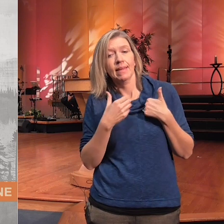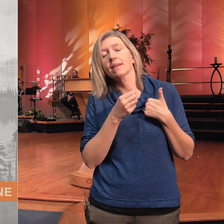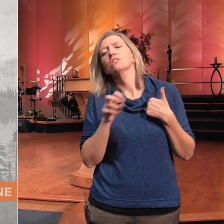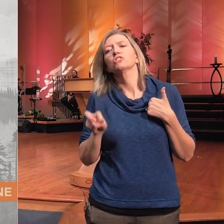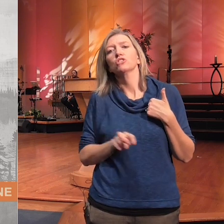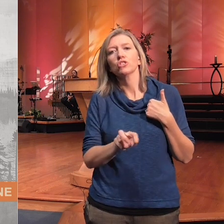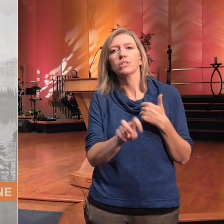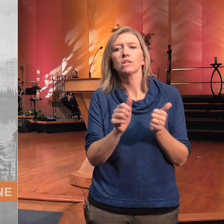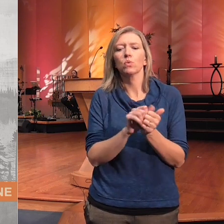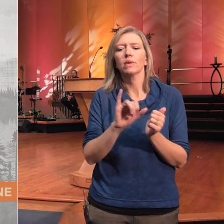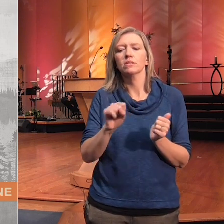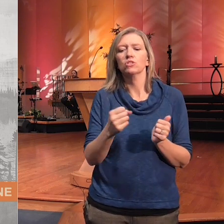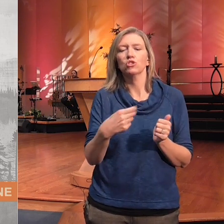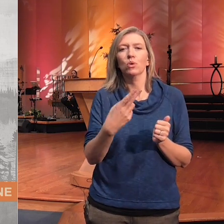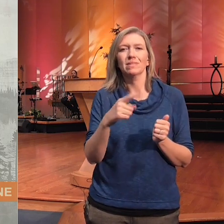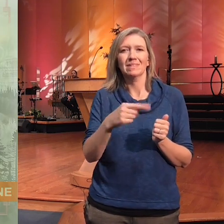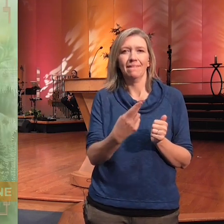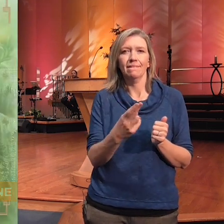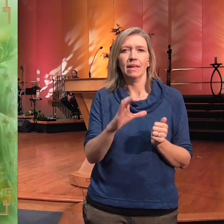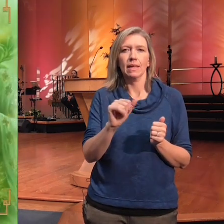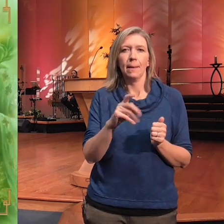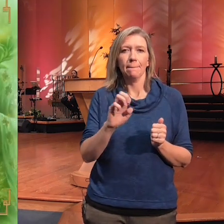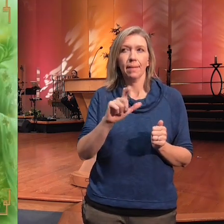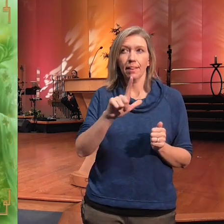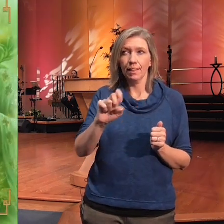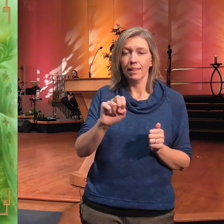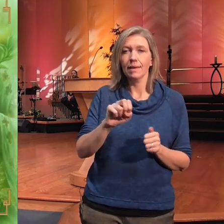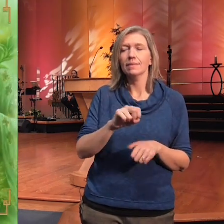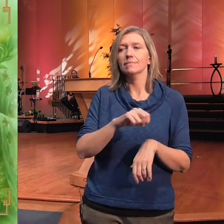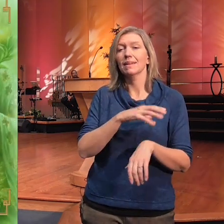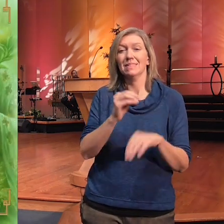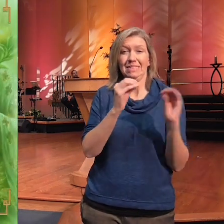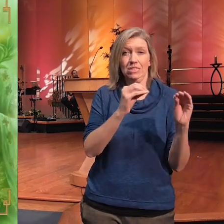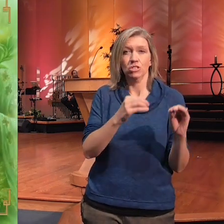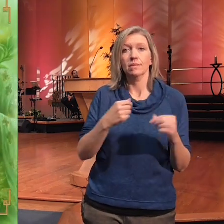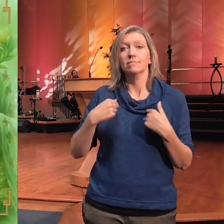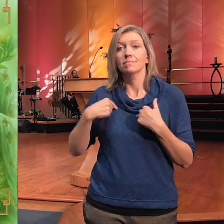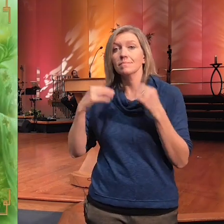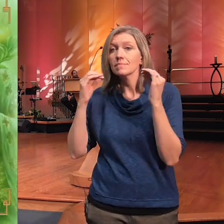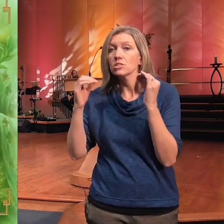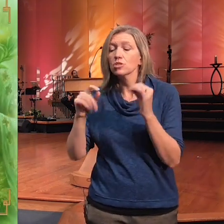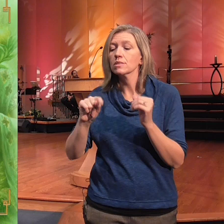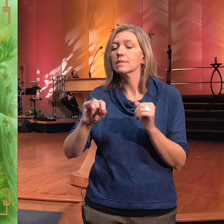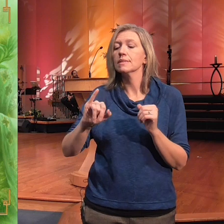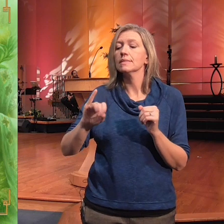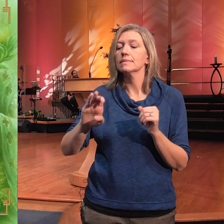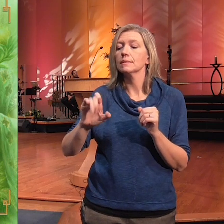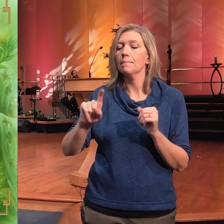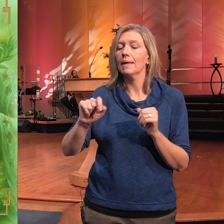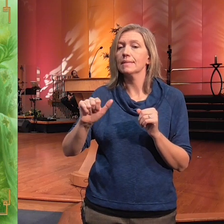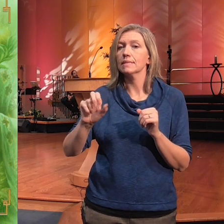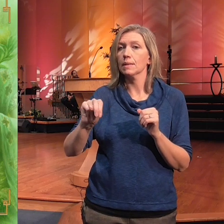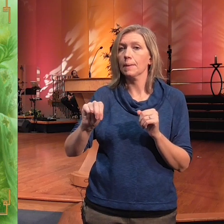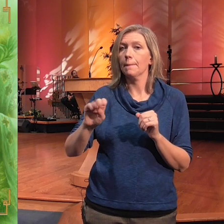teachings and also I have Tibetan Buddhism on this Tuesday night we begin in person in the community